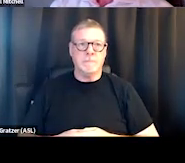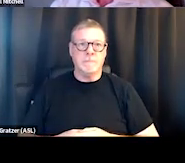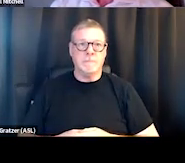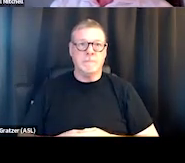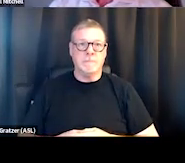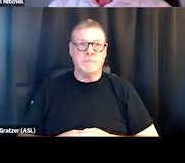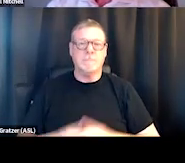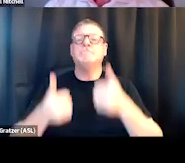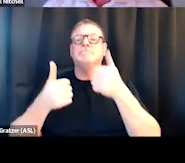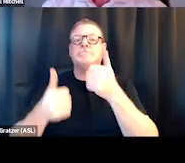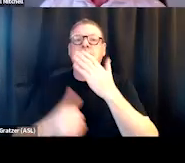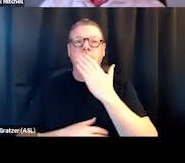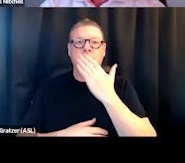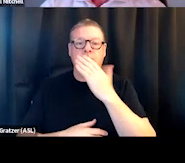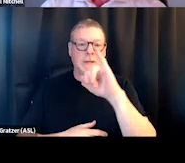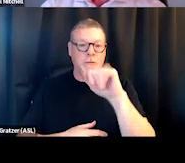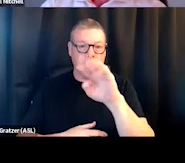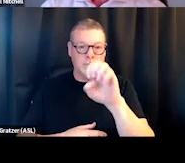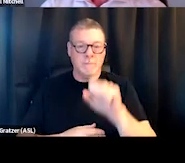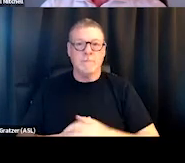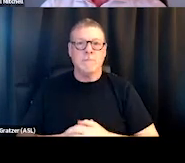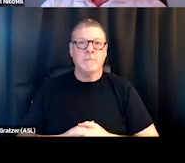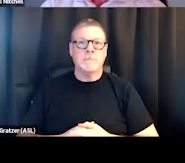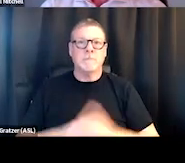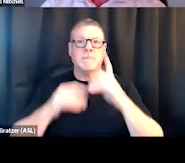Great, thank you so much, James. I think we have time for one more.